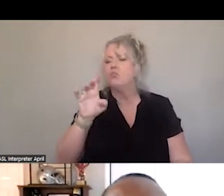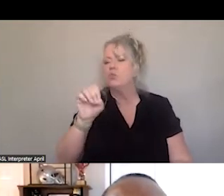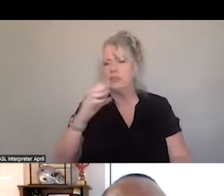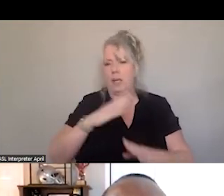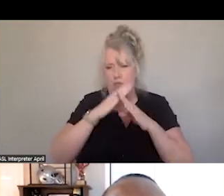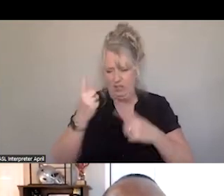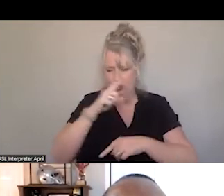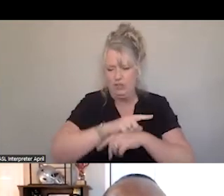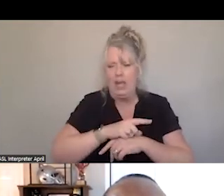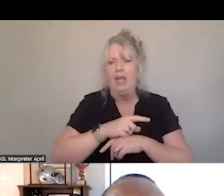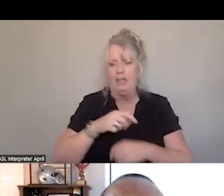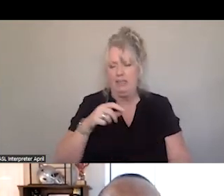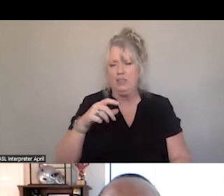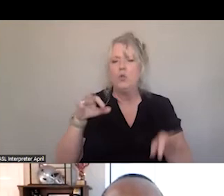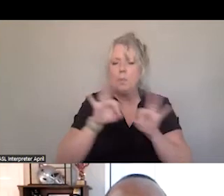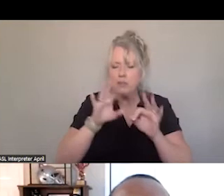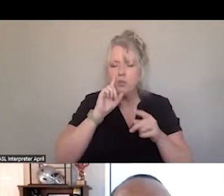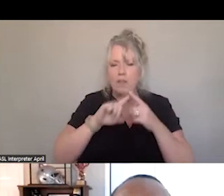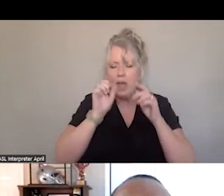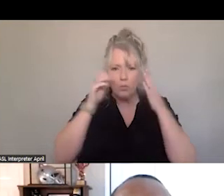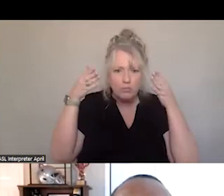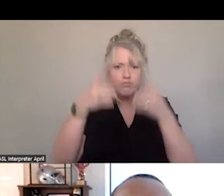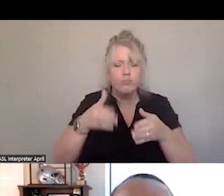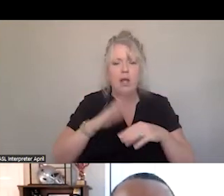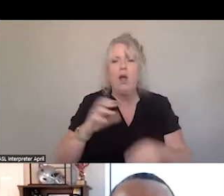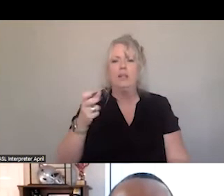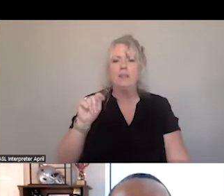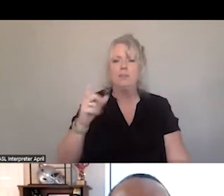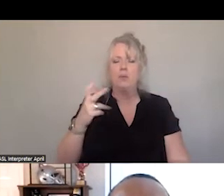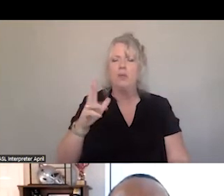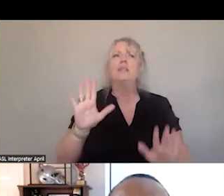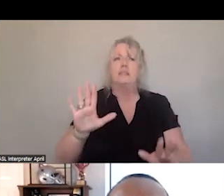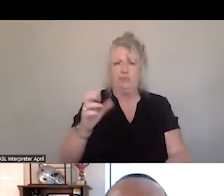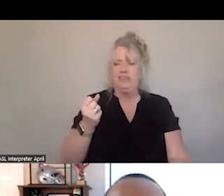WE TUNE IN FOR THAT. BUT THE, ON SEPTEMBER 12th, SEPTEMBER 12th, THERE WILL BE A SPECIAL